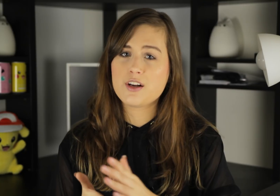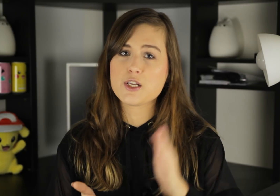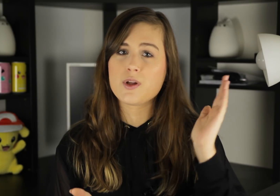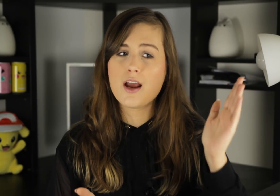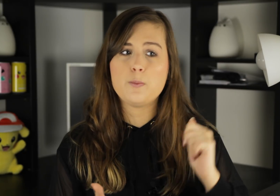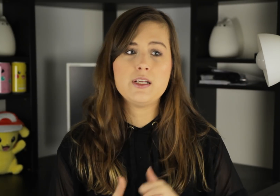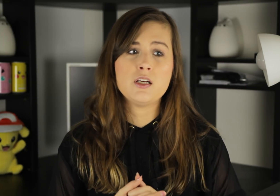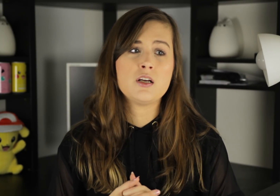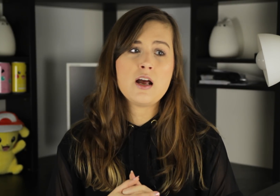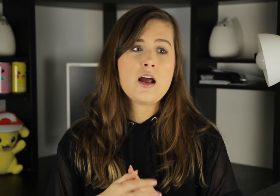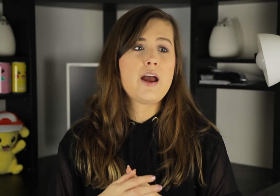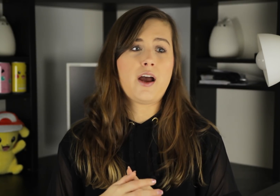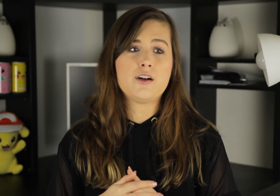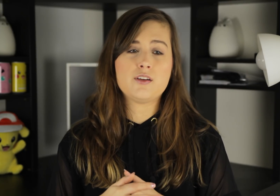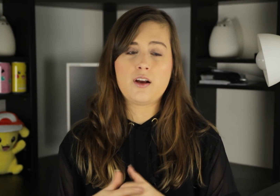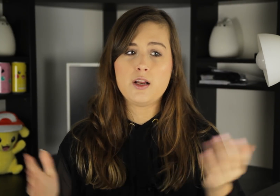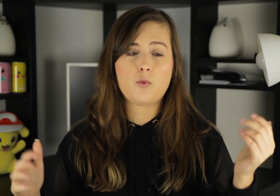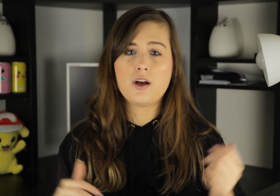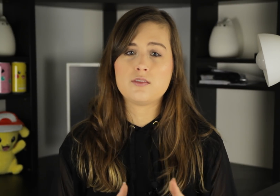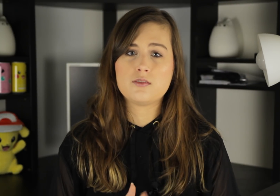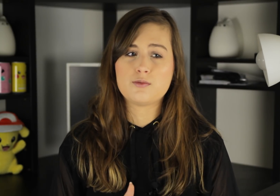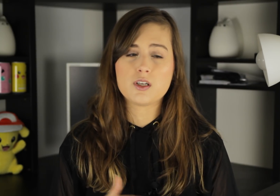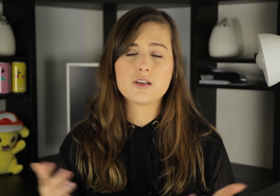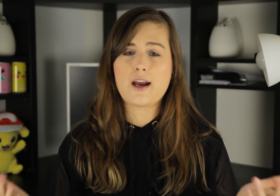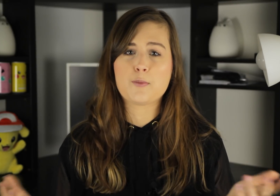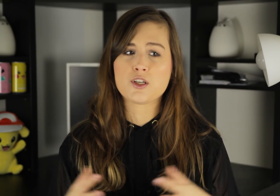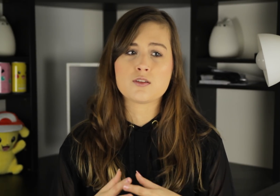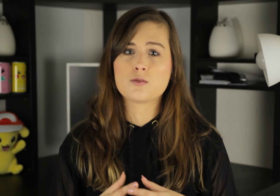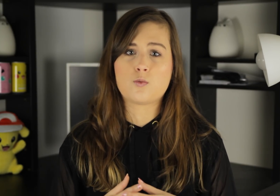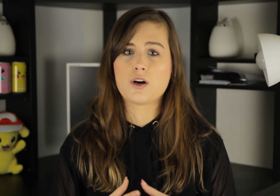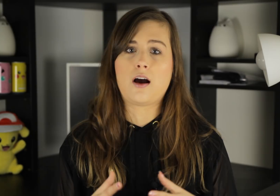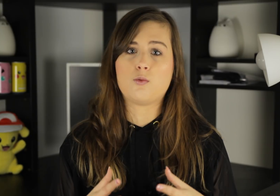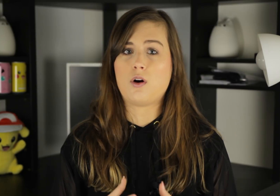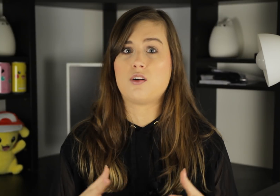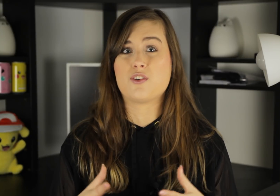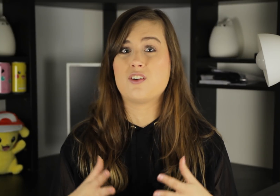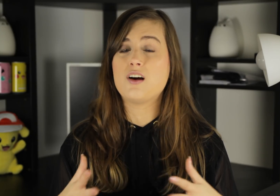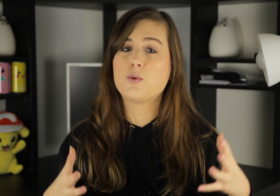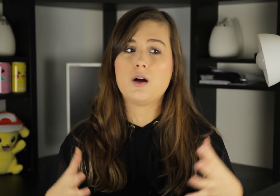your audience with APD, and anyone... Really, captions work out well for everyone,